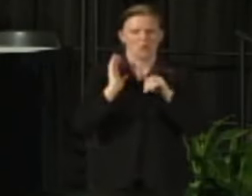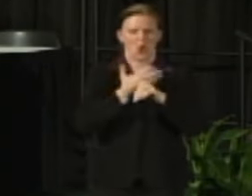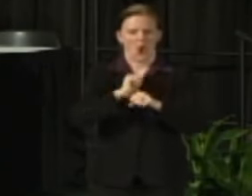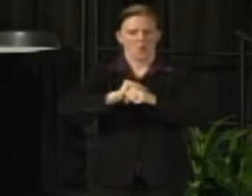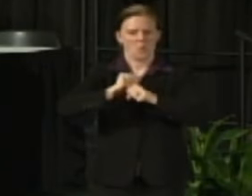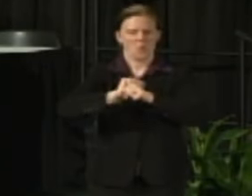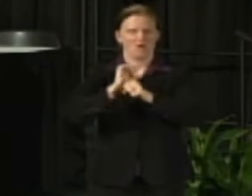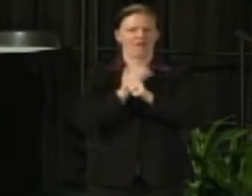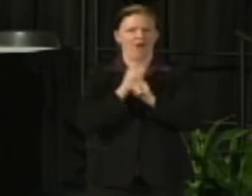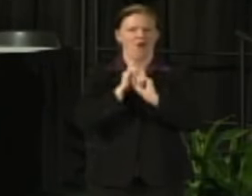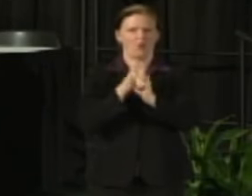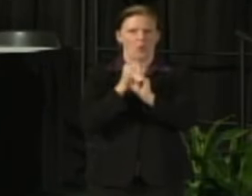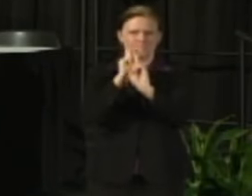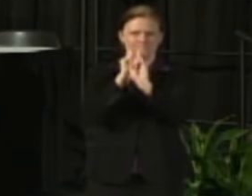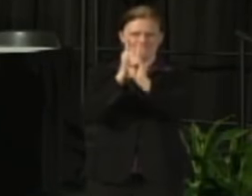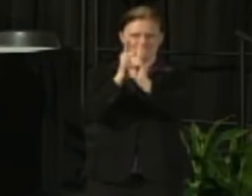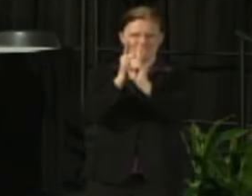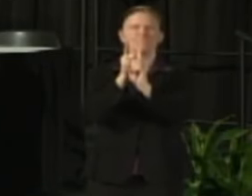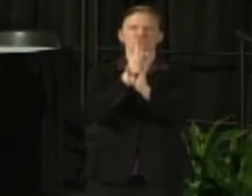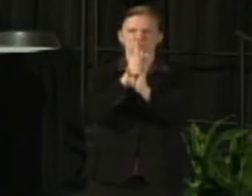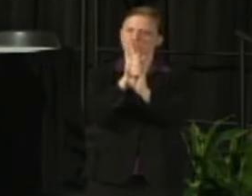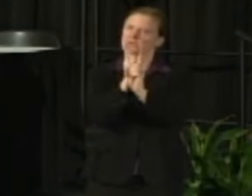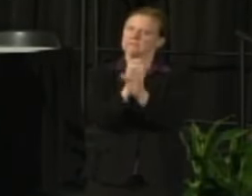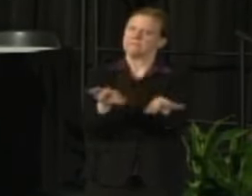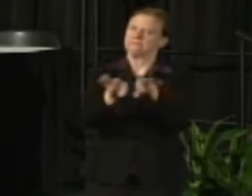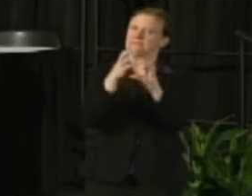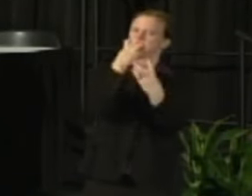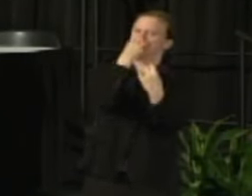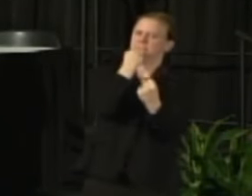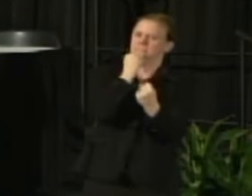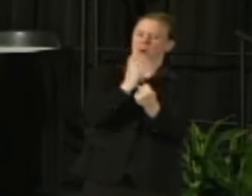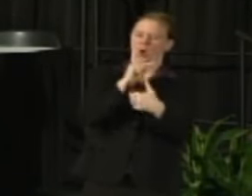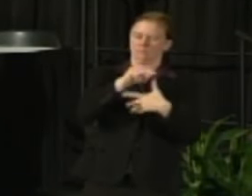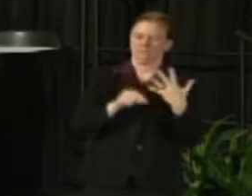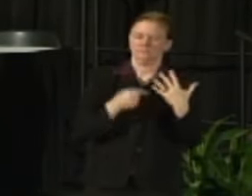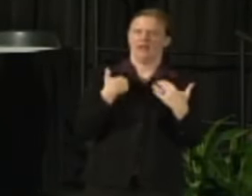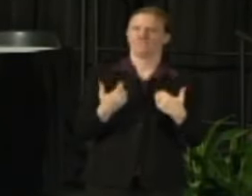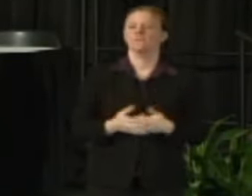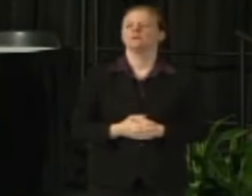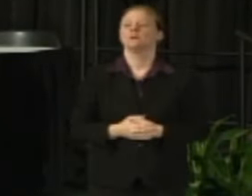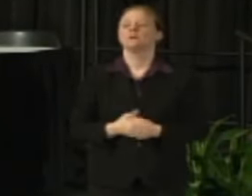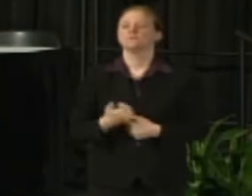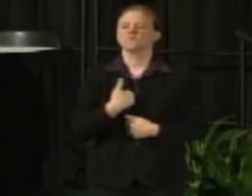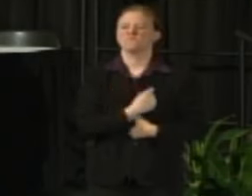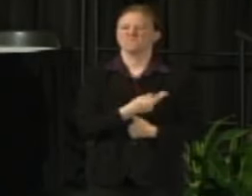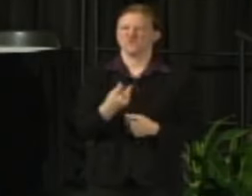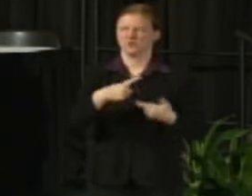and focus on the things that are so important to us all. So we'll talk about those in a number of different ways today.